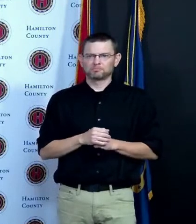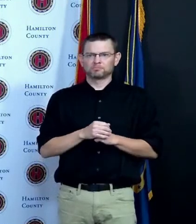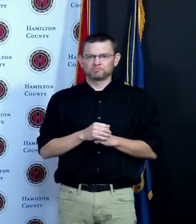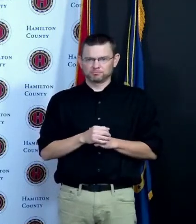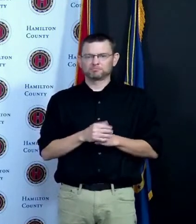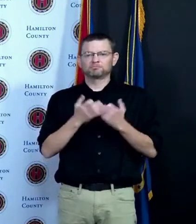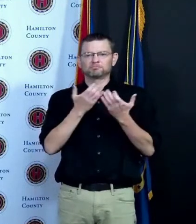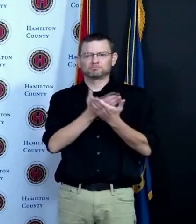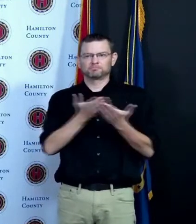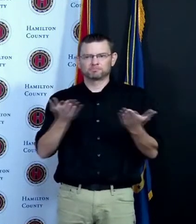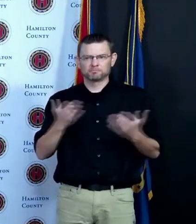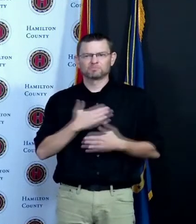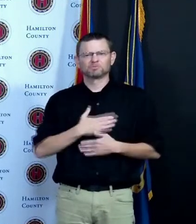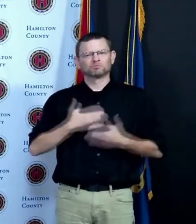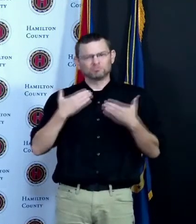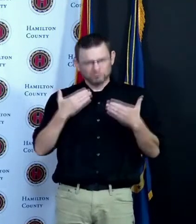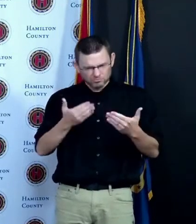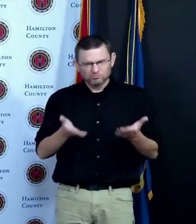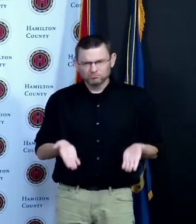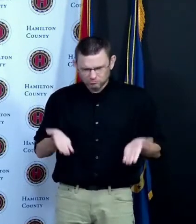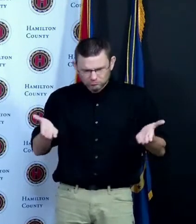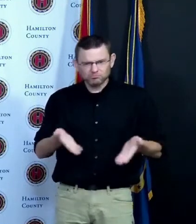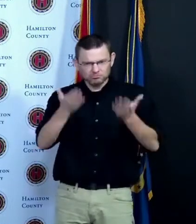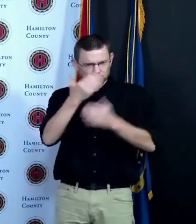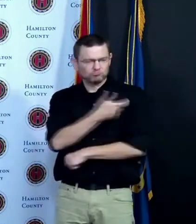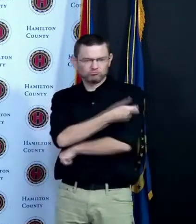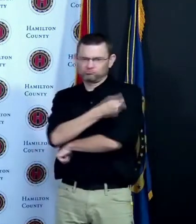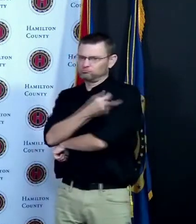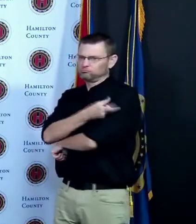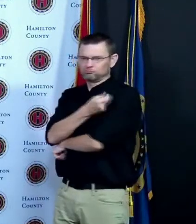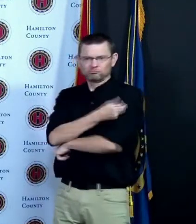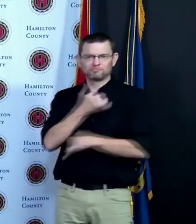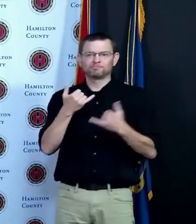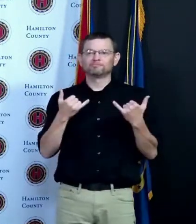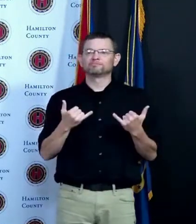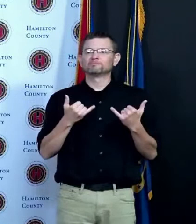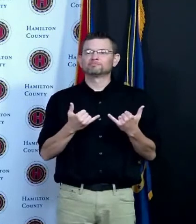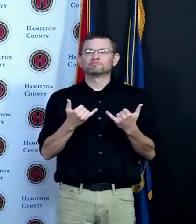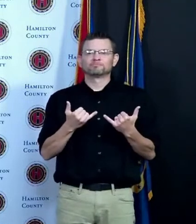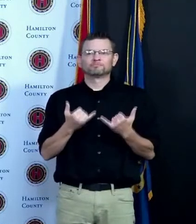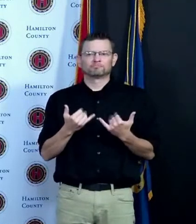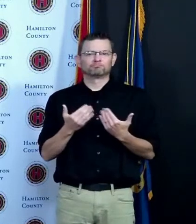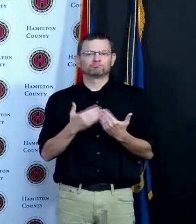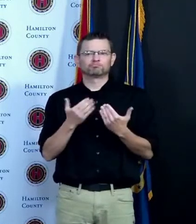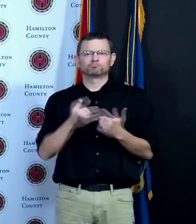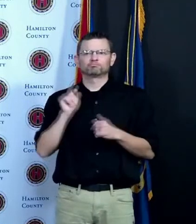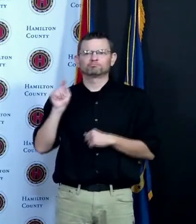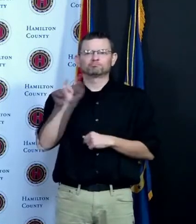and here are some key points it's easy to get the shot and the time is now there are